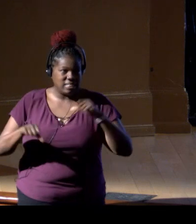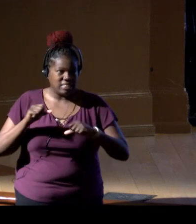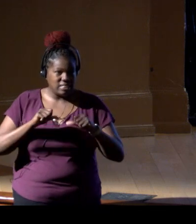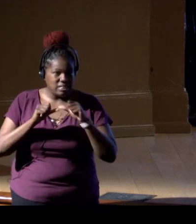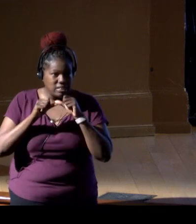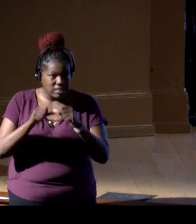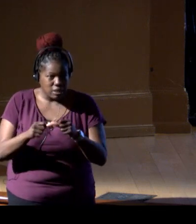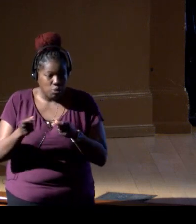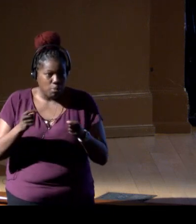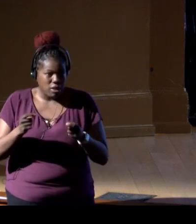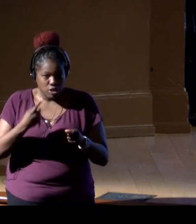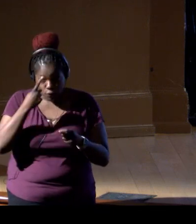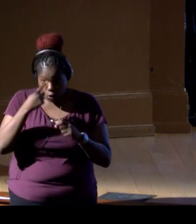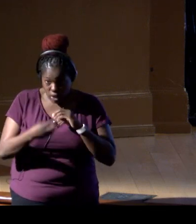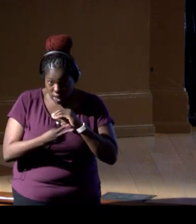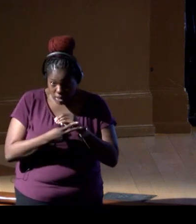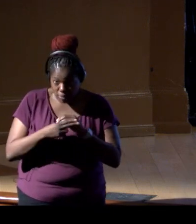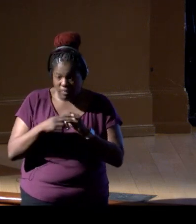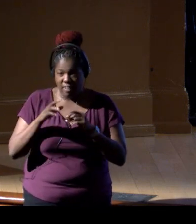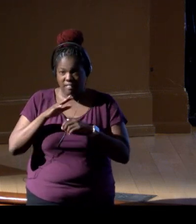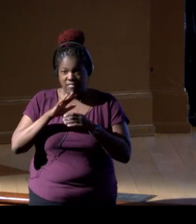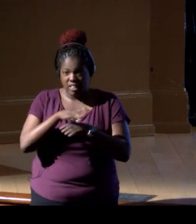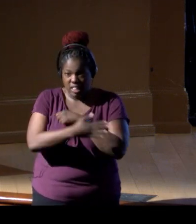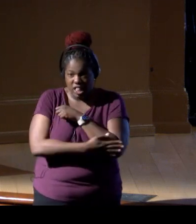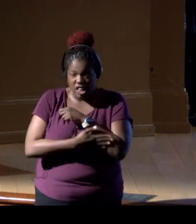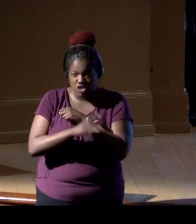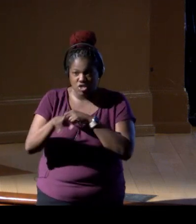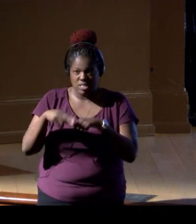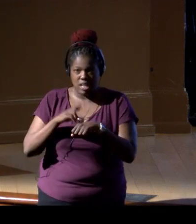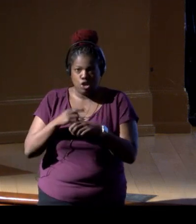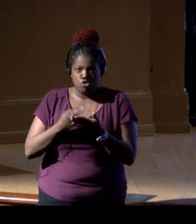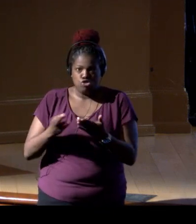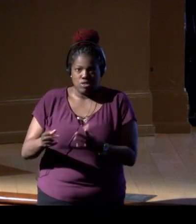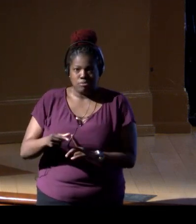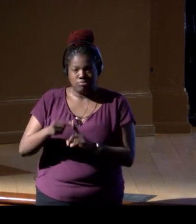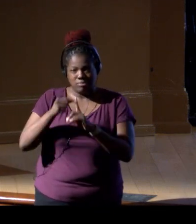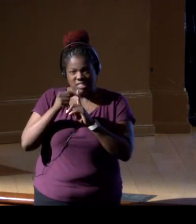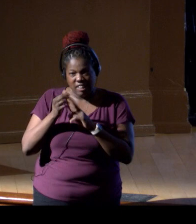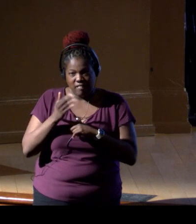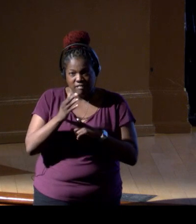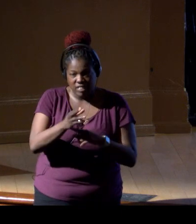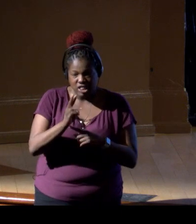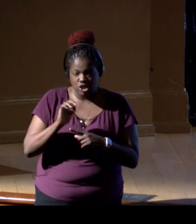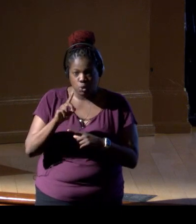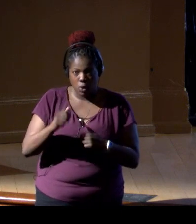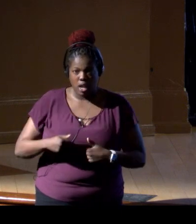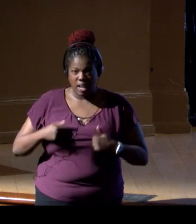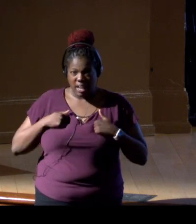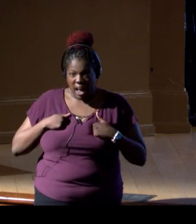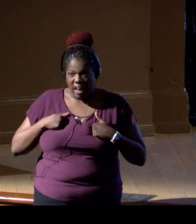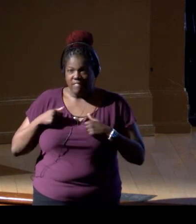and conservation of the nation's natural resources, particularly fish, wildlife, and the habitats upon which they depend.